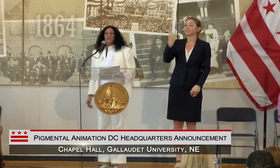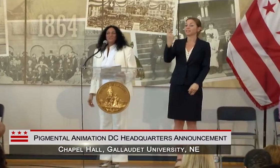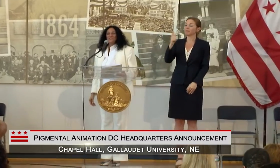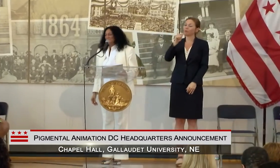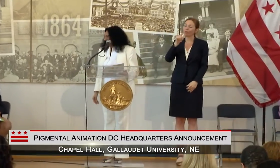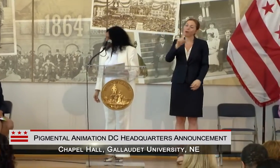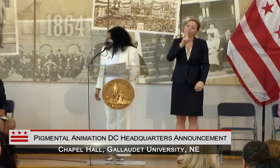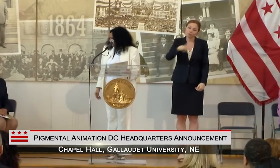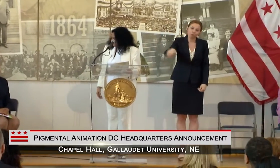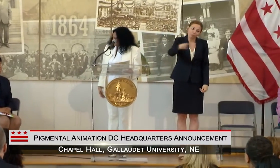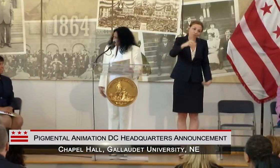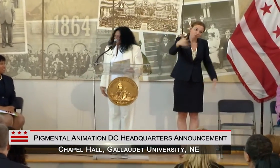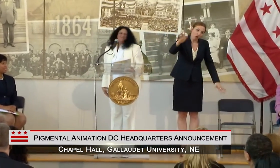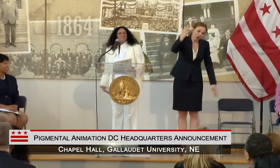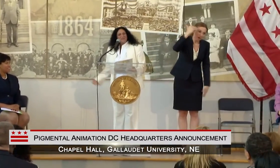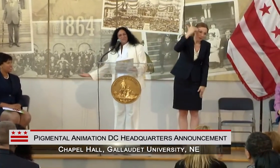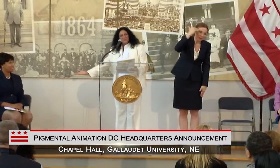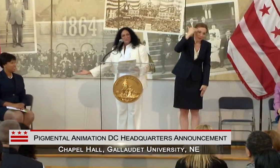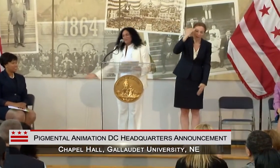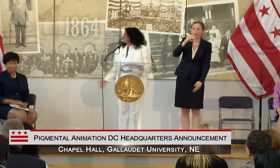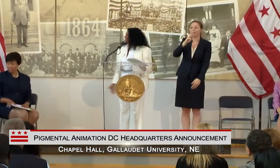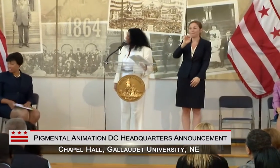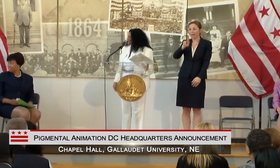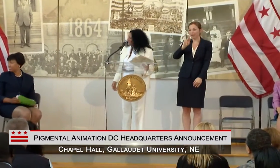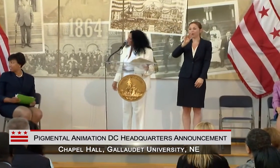ALL KNOW, MAYOR MURIEL BOWSER.